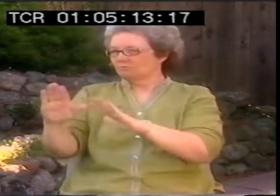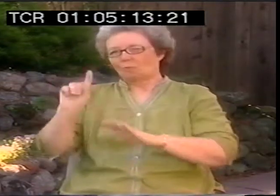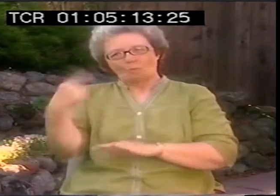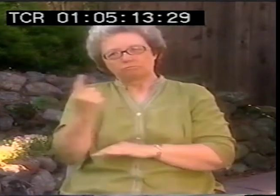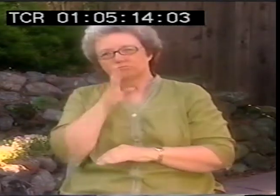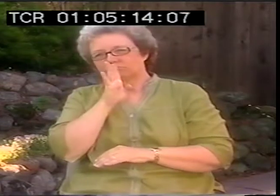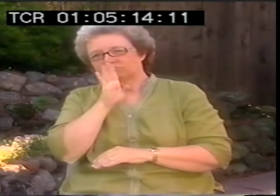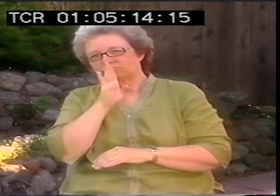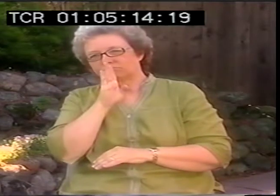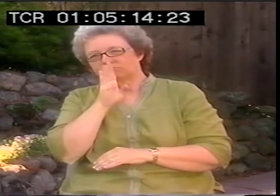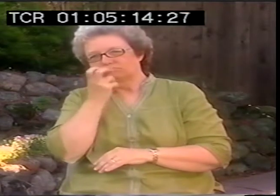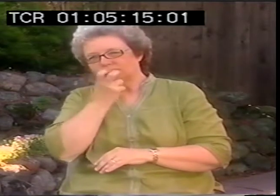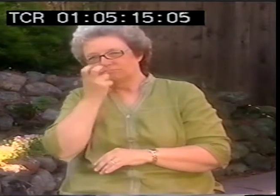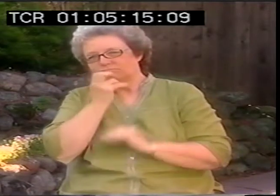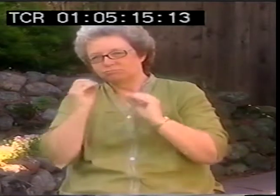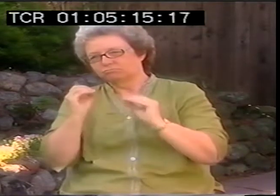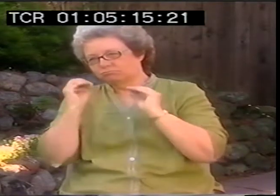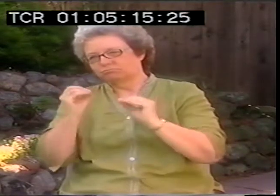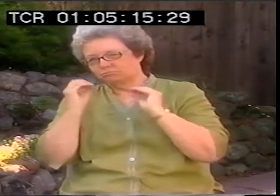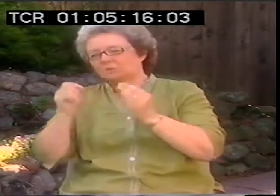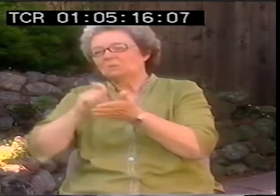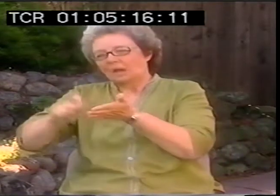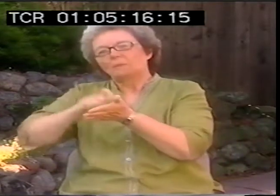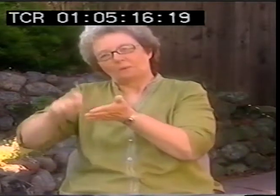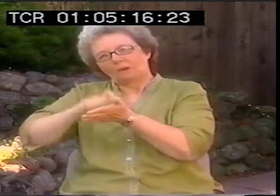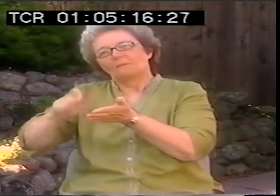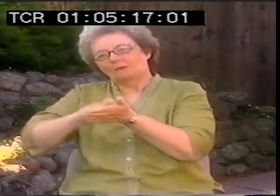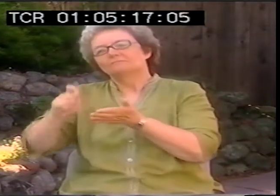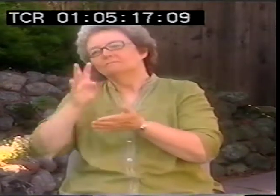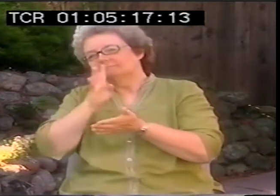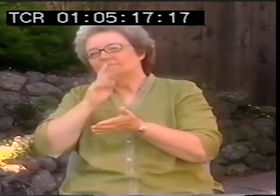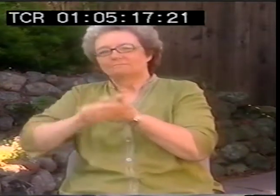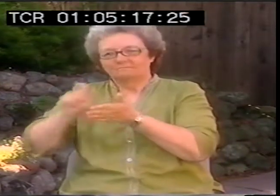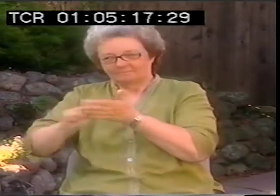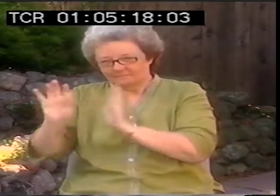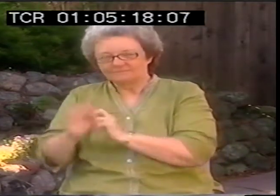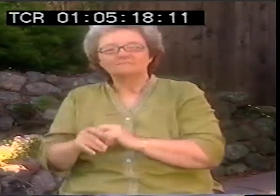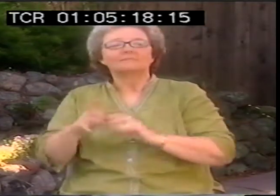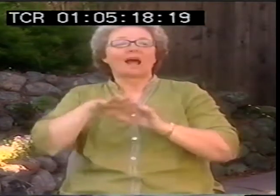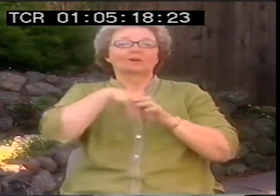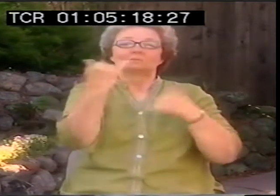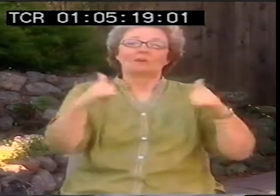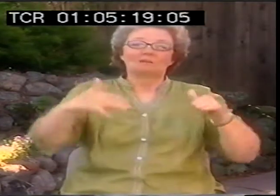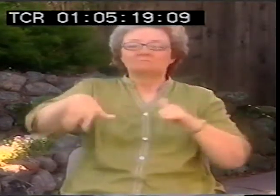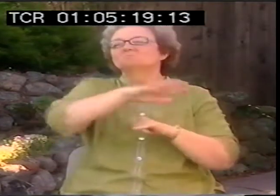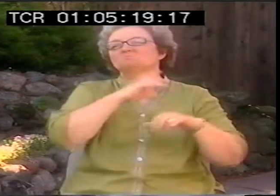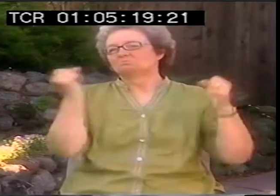And we would only be able in the classroom to speak and we could write.